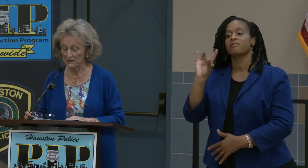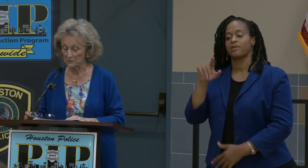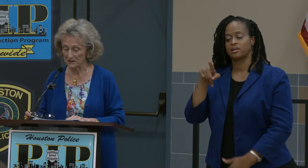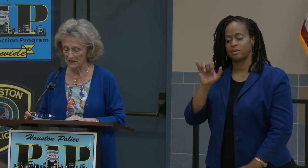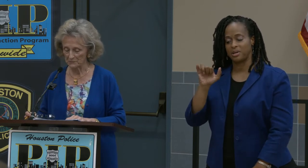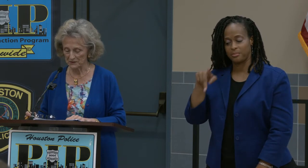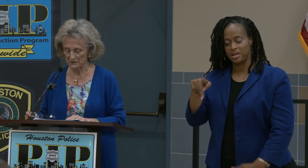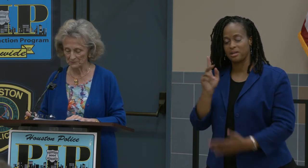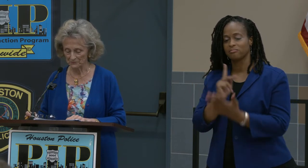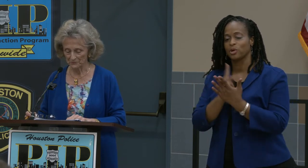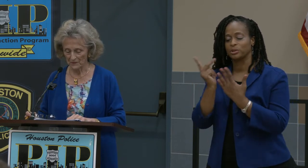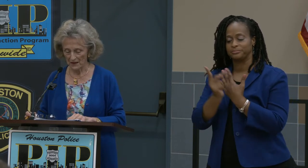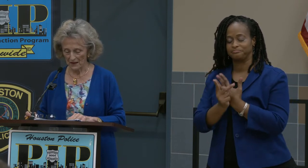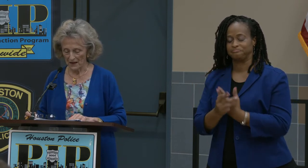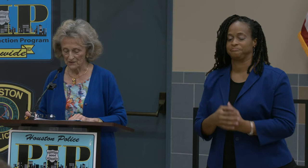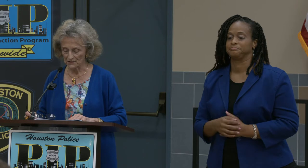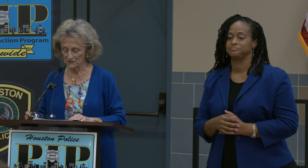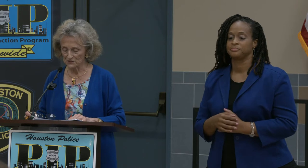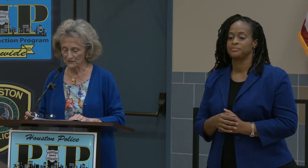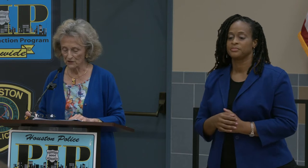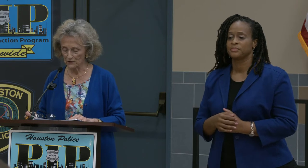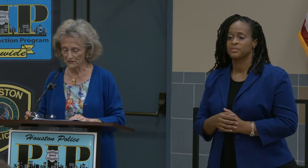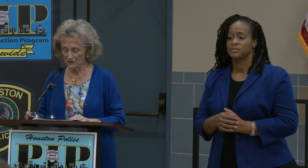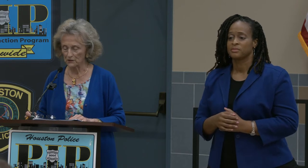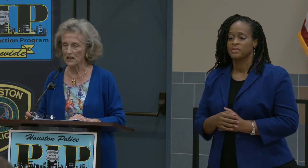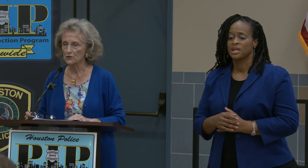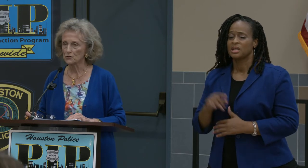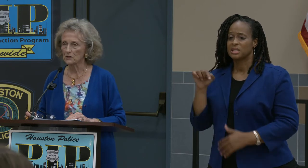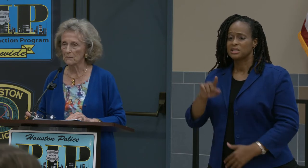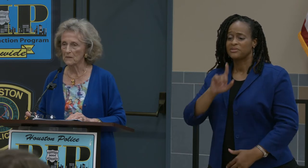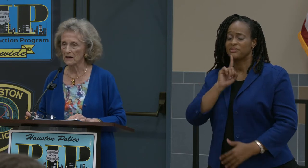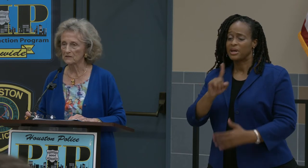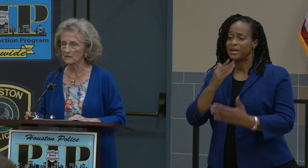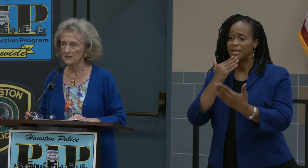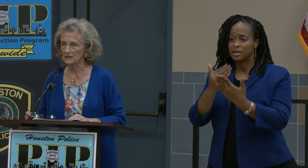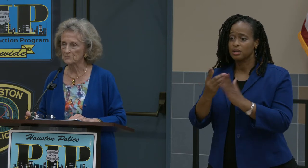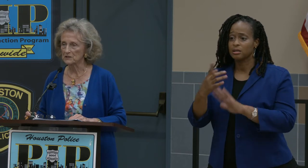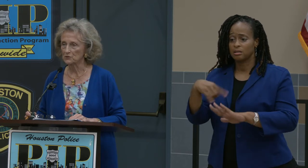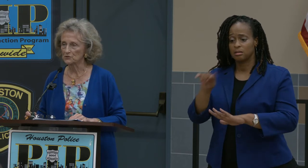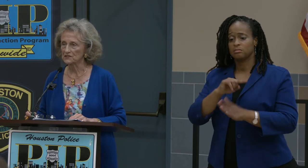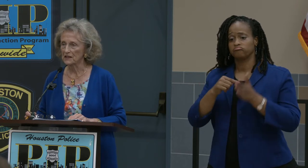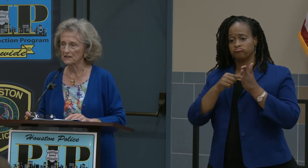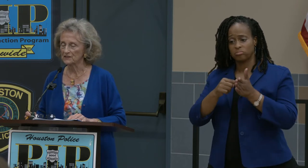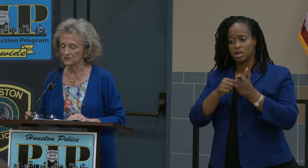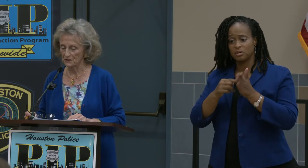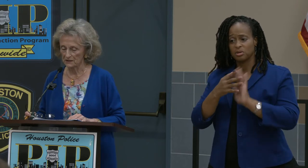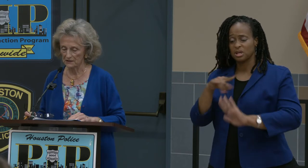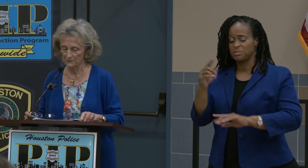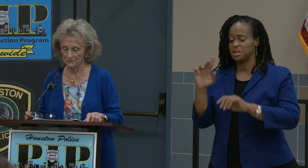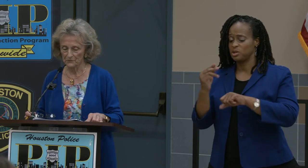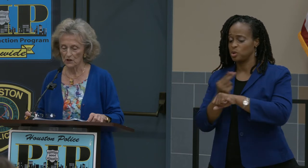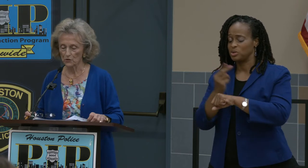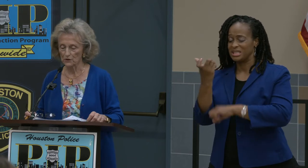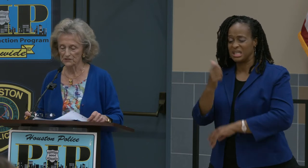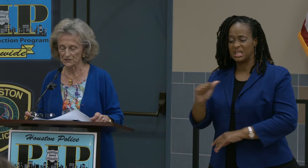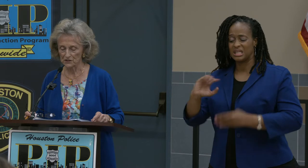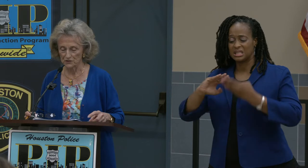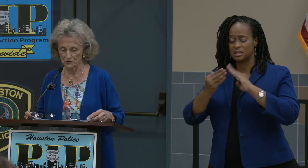The PIP. This is a very, very good model that can be used in any city across this country.